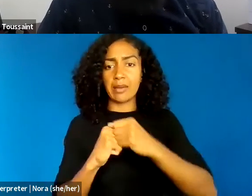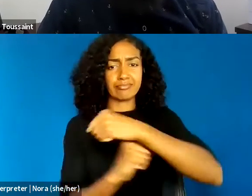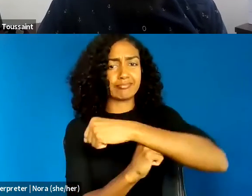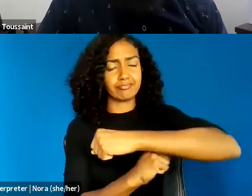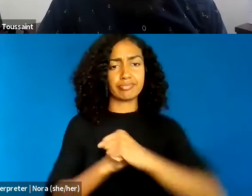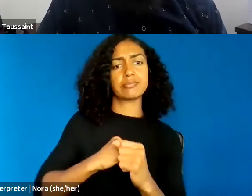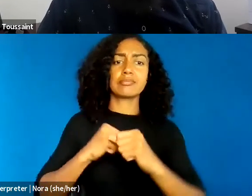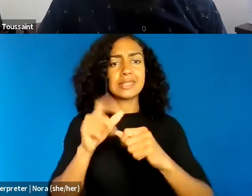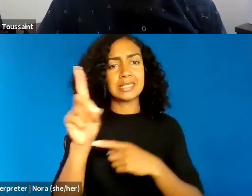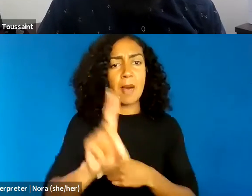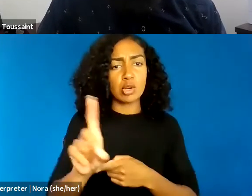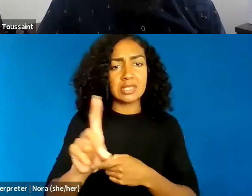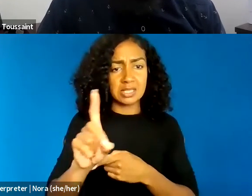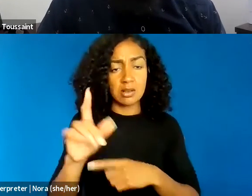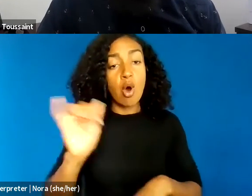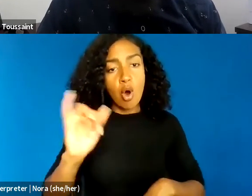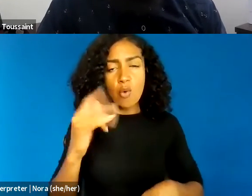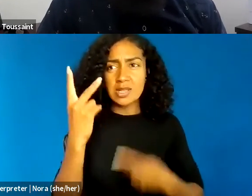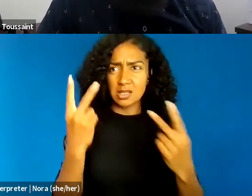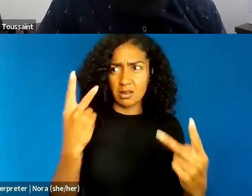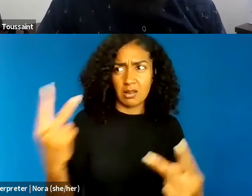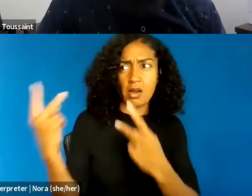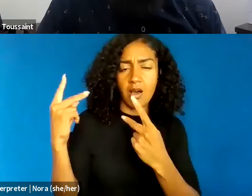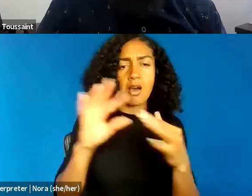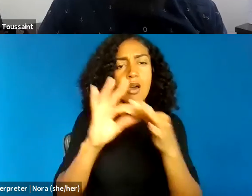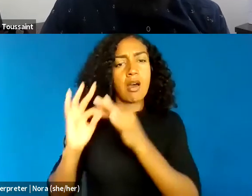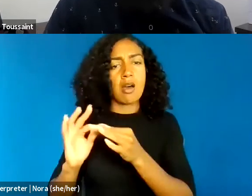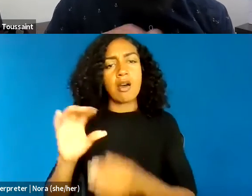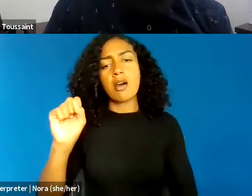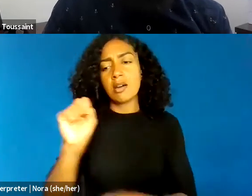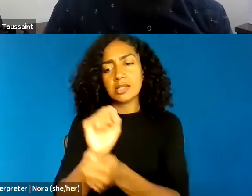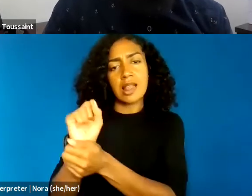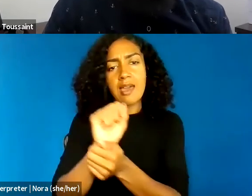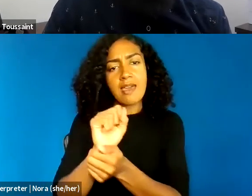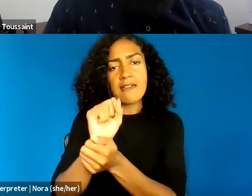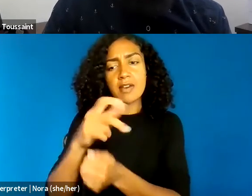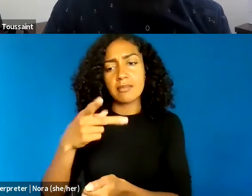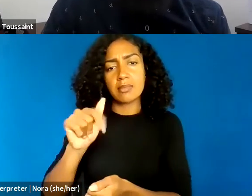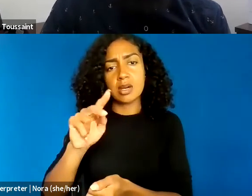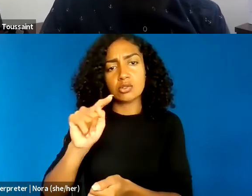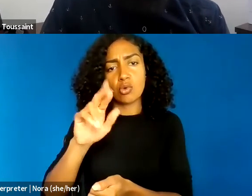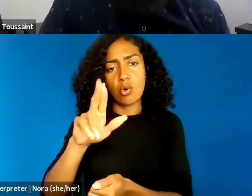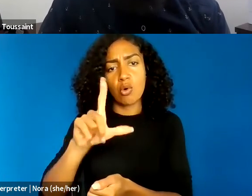of the culture of slave patrols that threatened the lives of defiant Black Americans in Antebellum America.